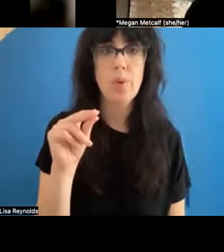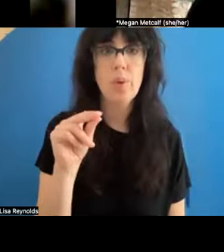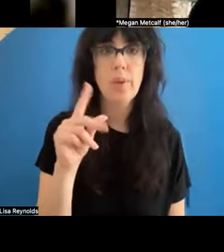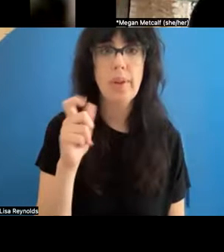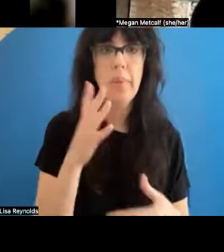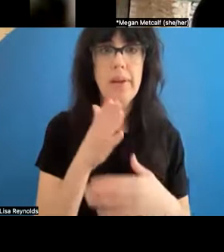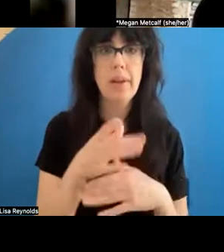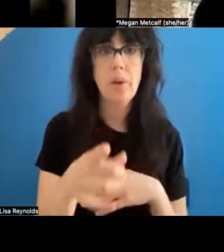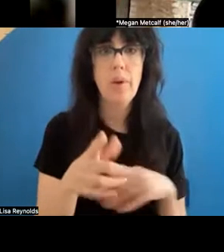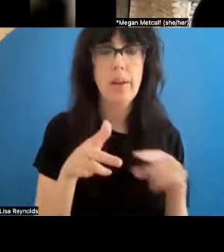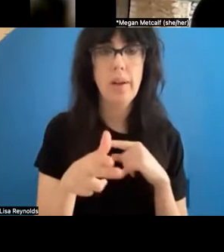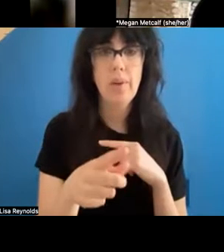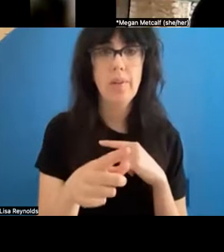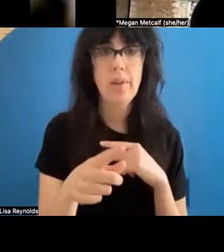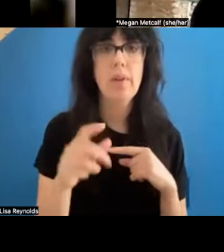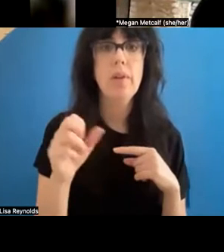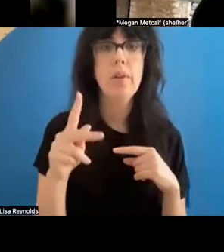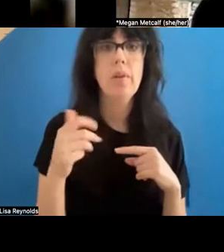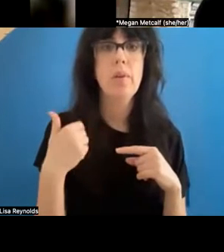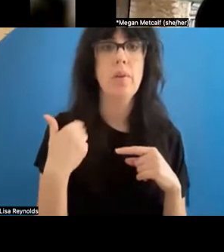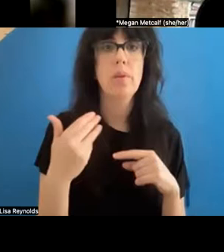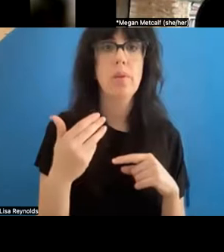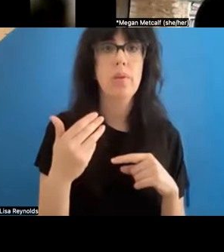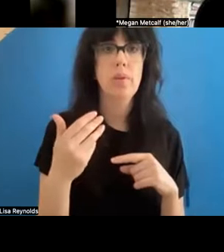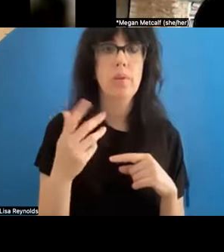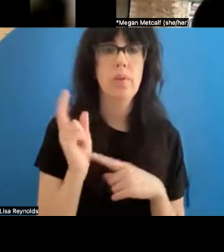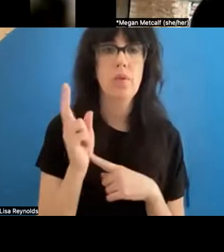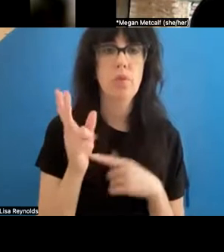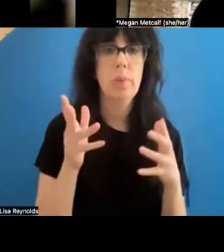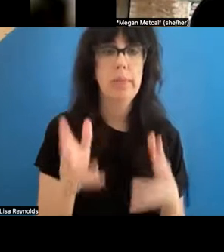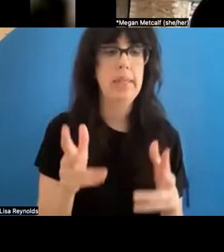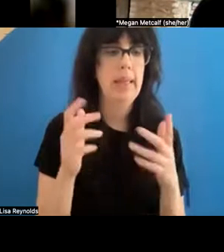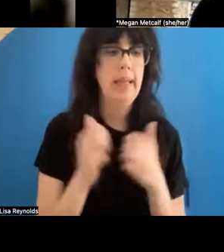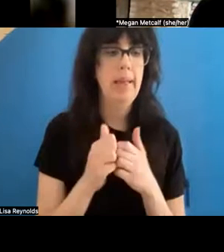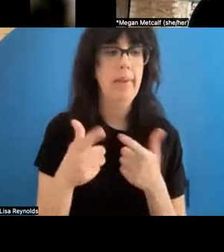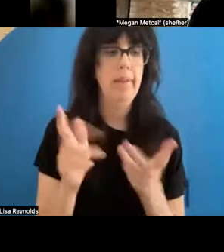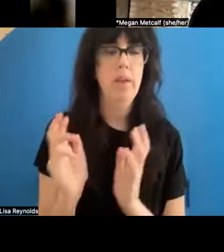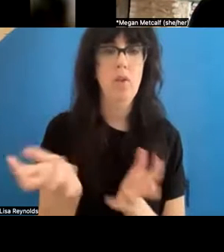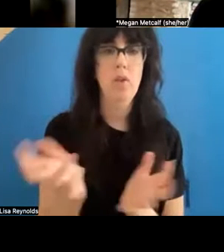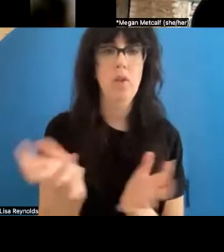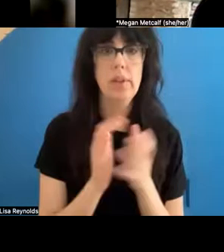. We have just two minutes left in our conversation, and I'm wondering if each